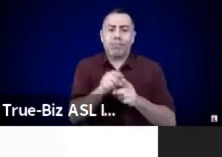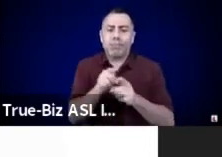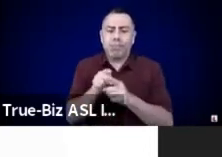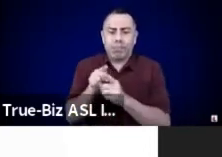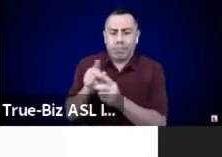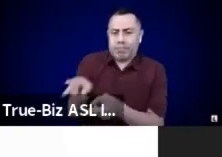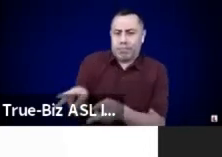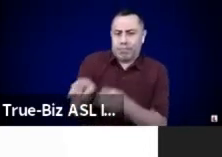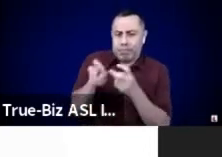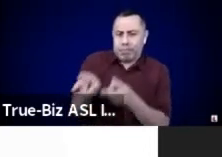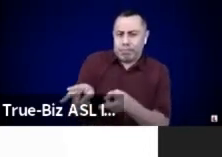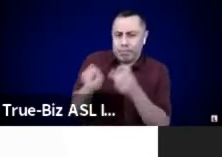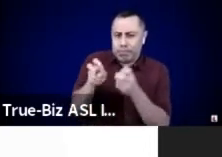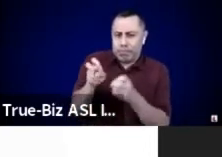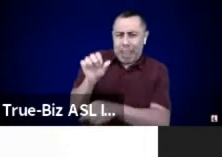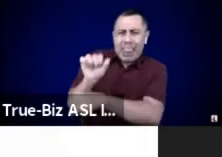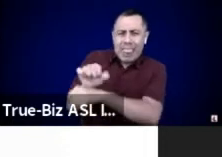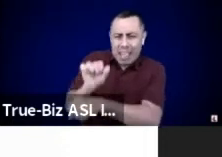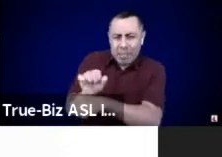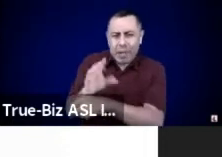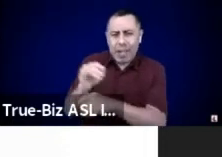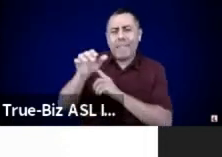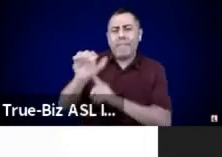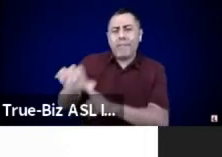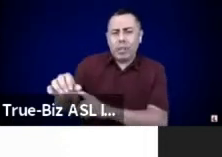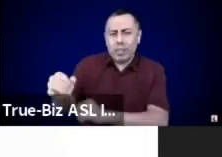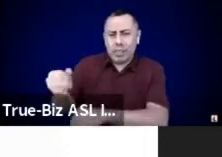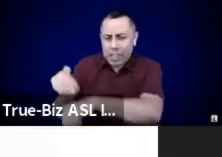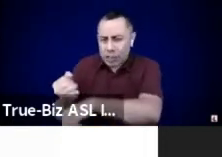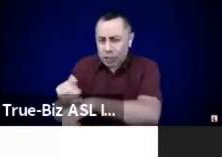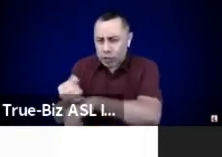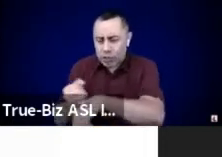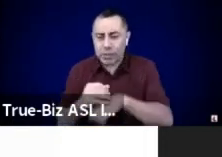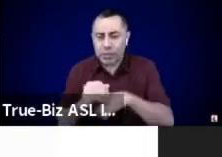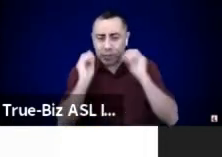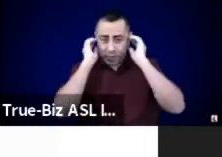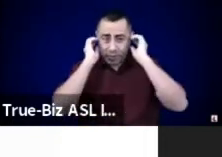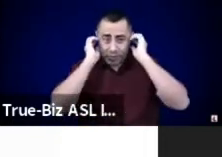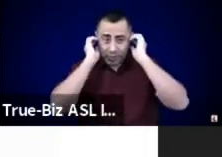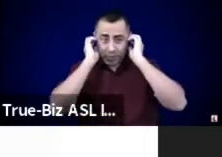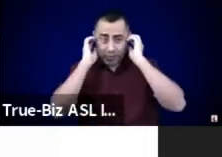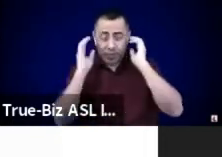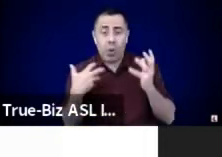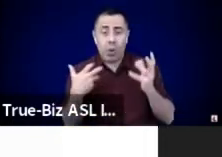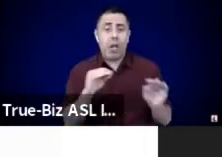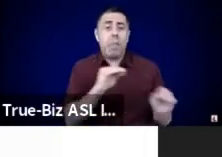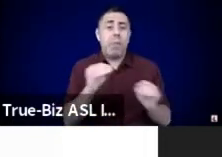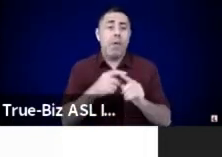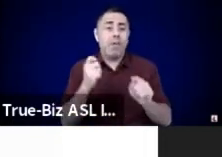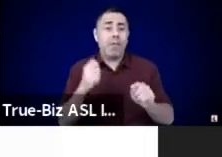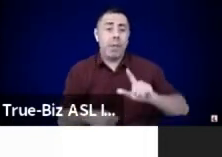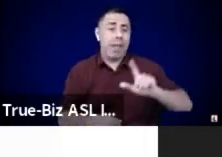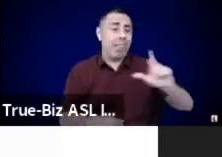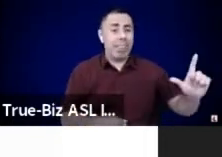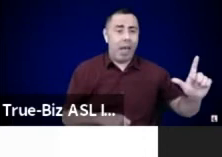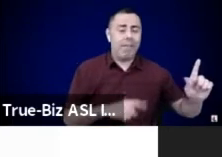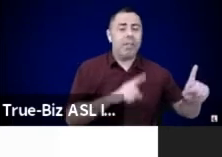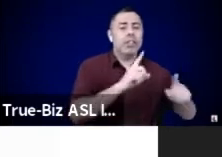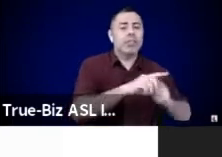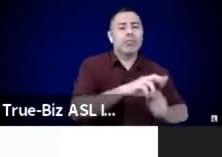I will come to your river